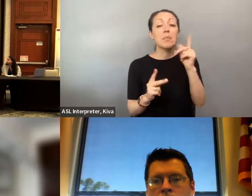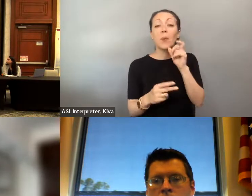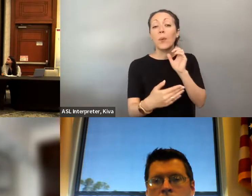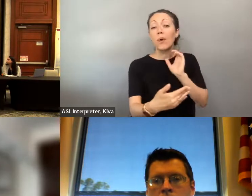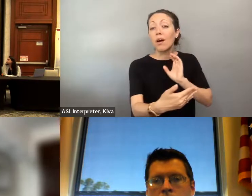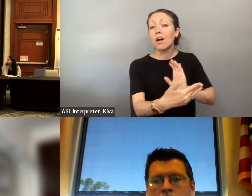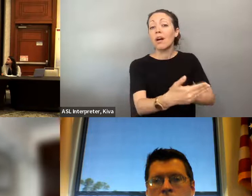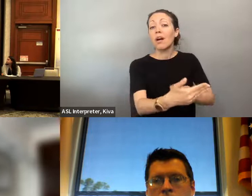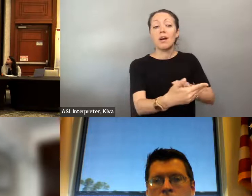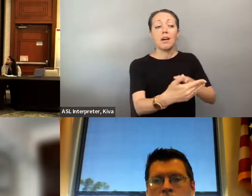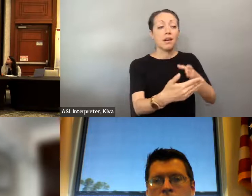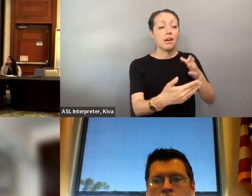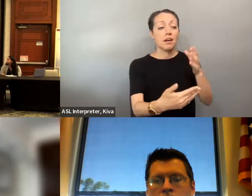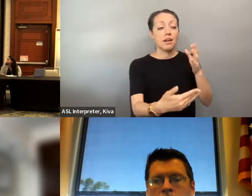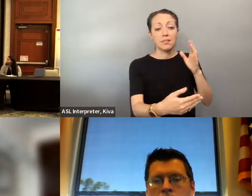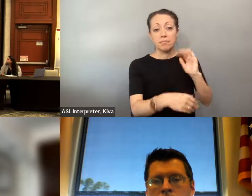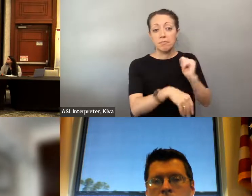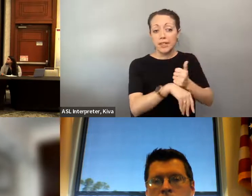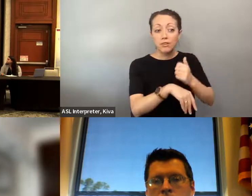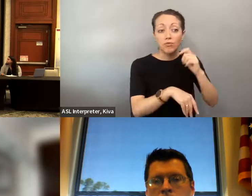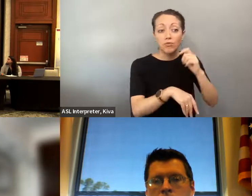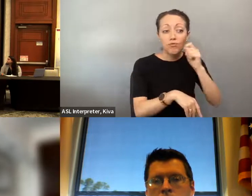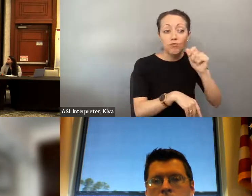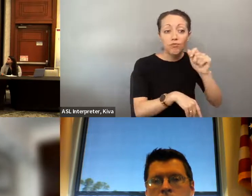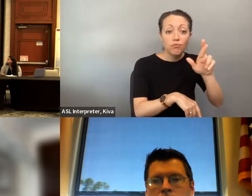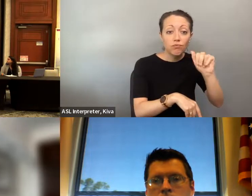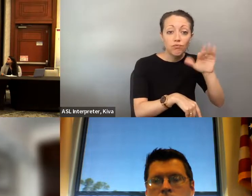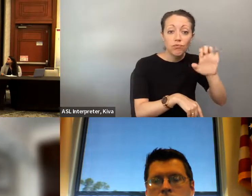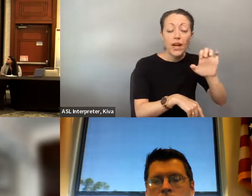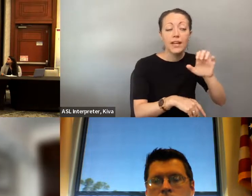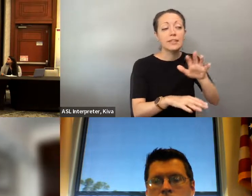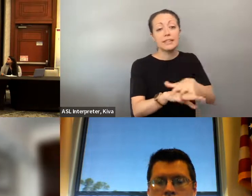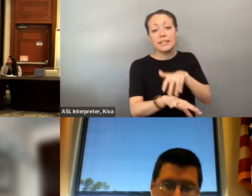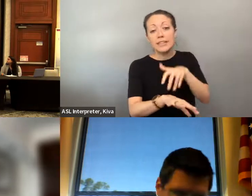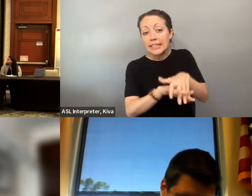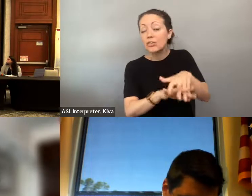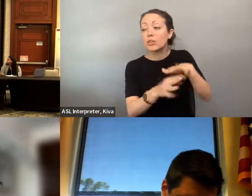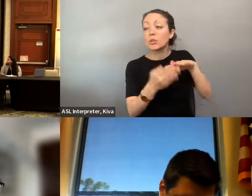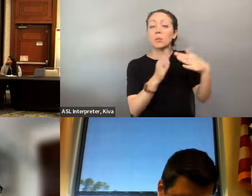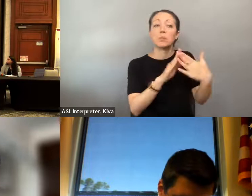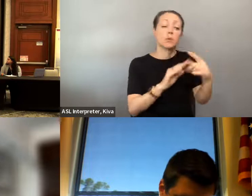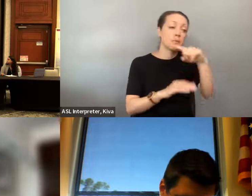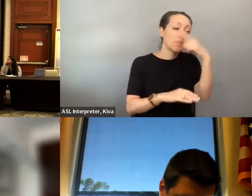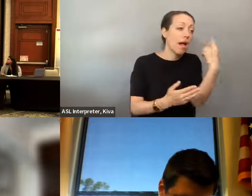understand very clearly that anti-black attacks on